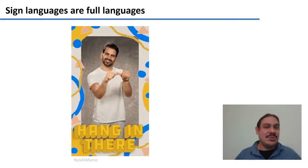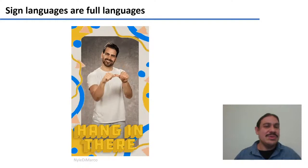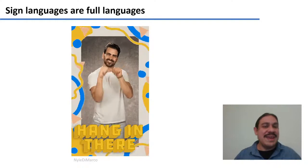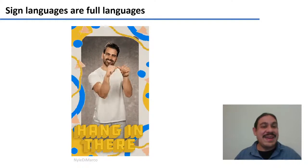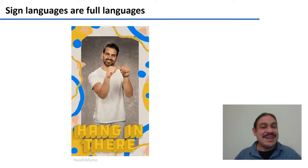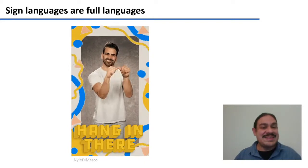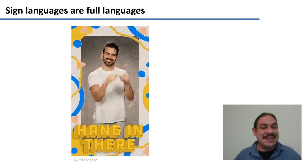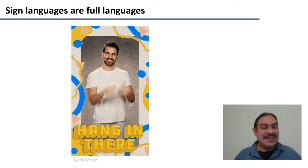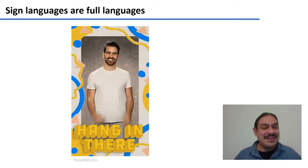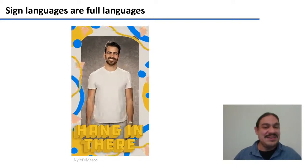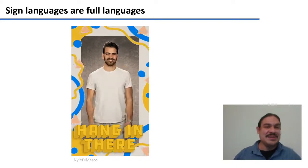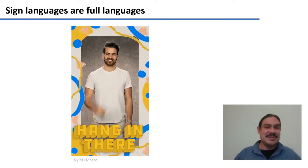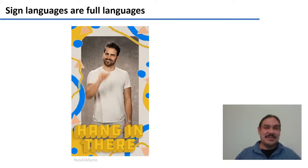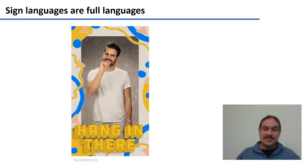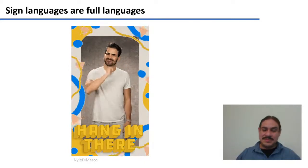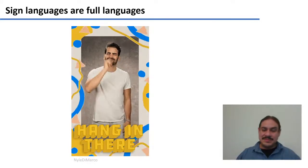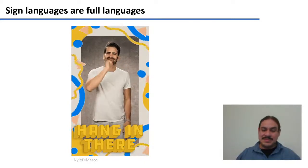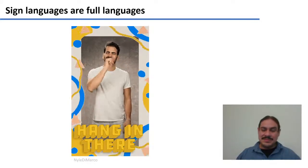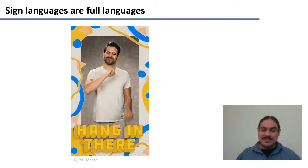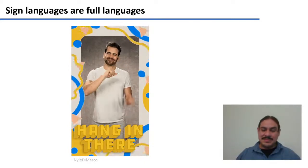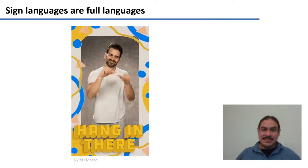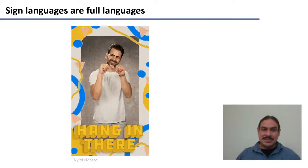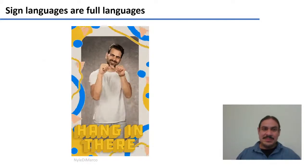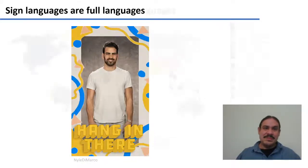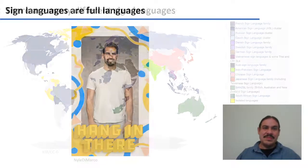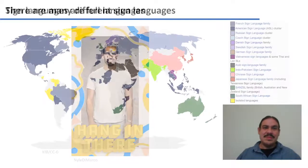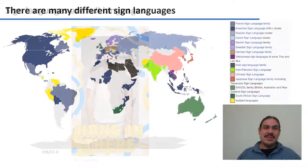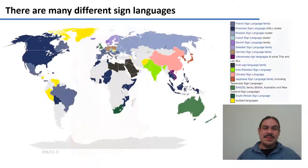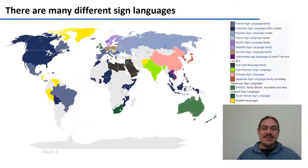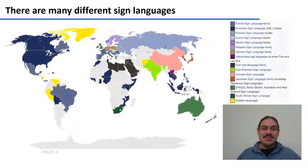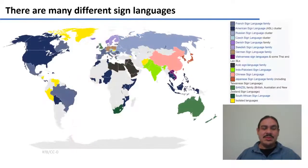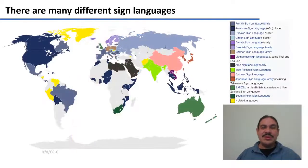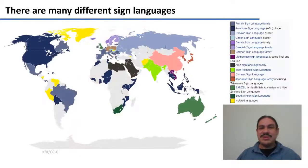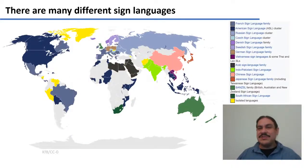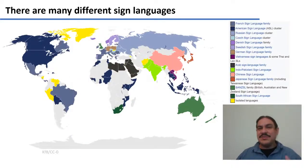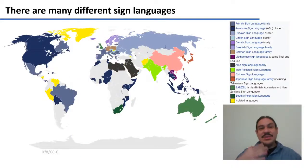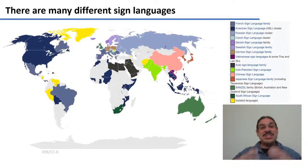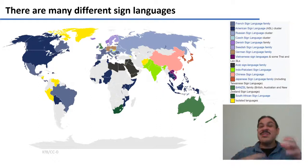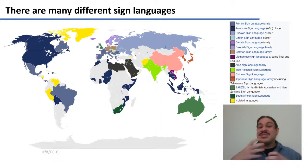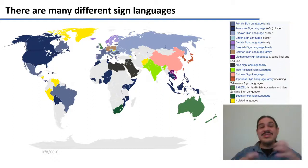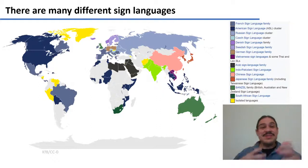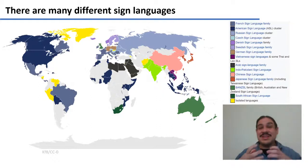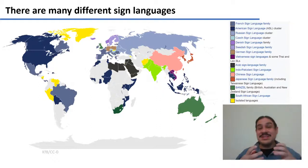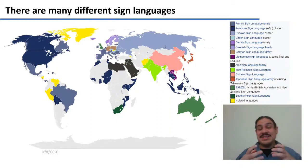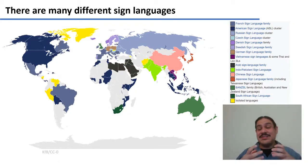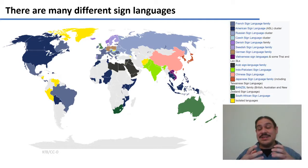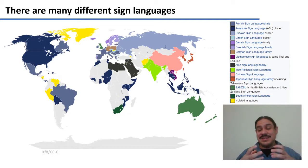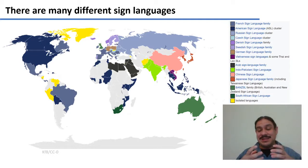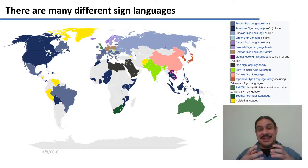called ASL. Not only are they fully generative and can they generate any